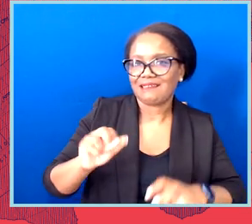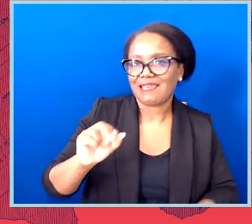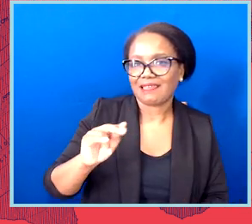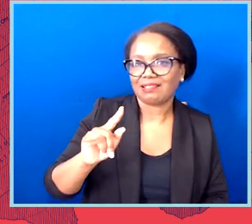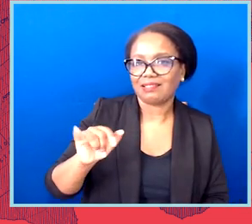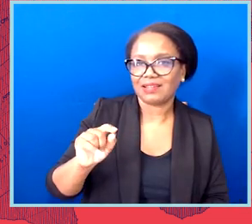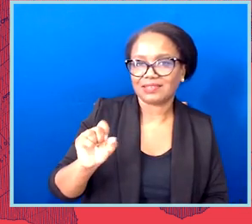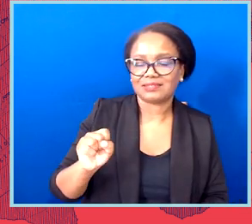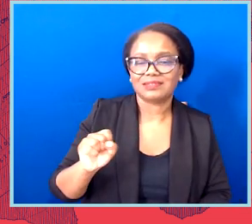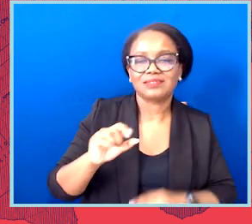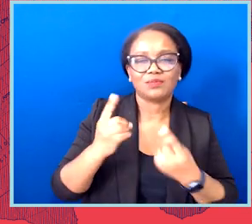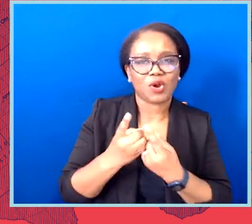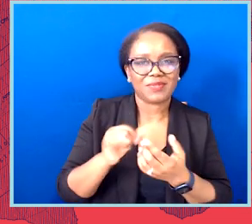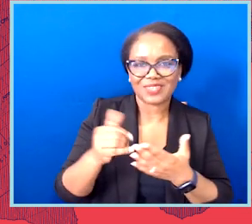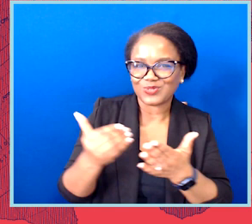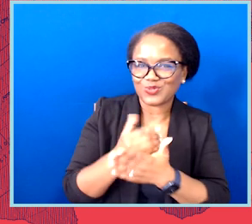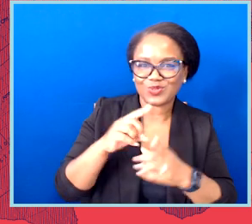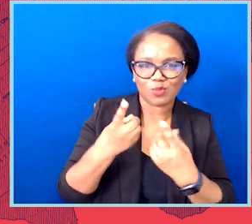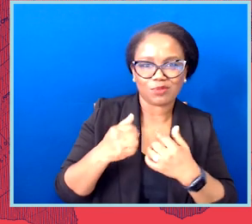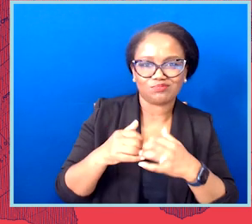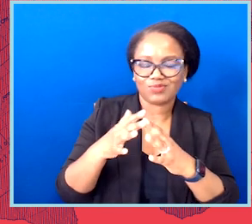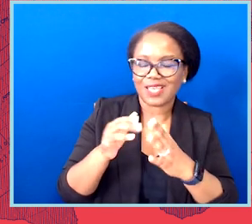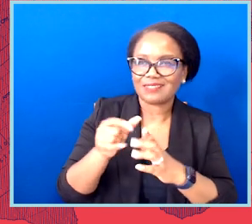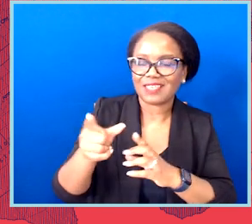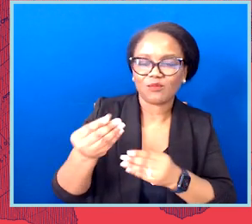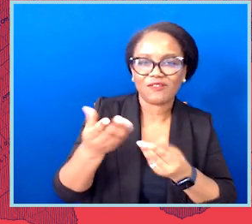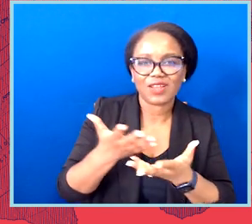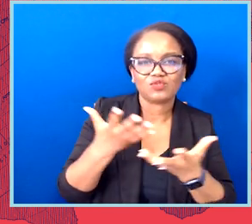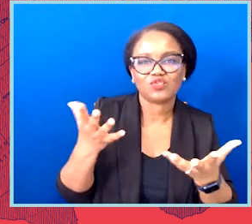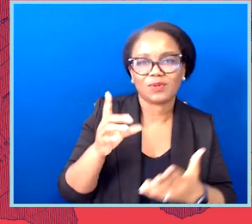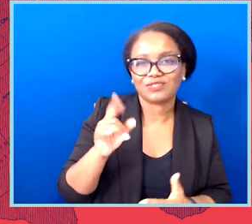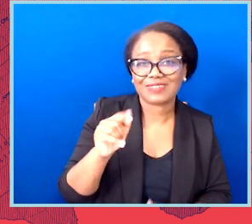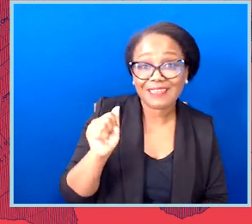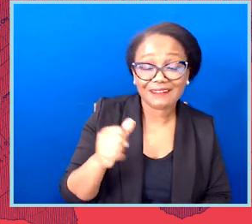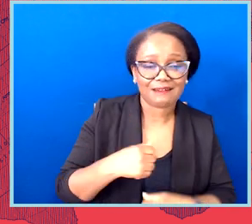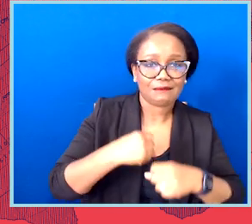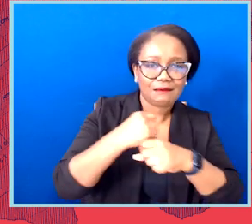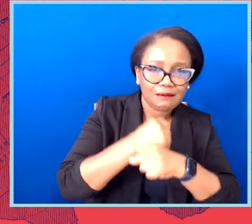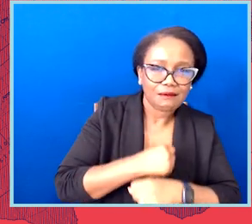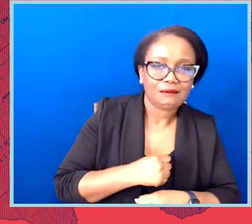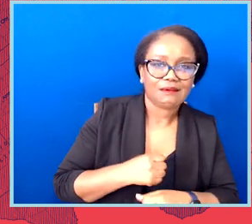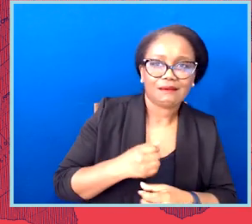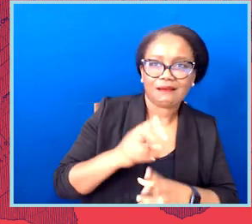This new team of experts has been providing really invaluable map and data analysis from the census and out of the state legislatures.